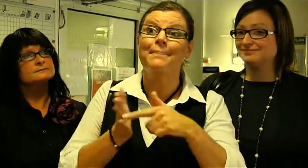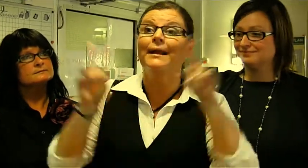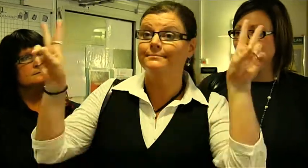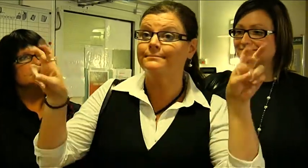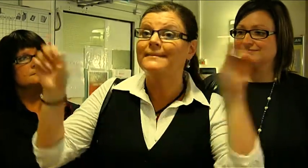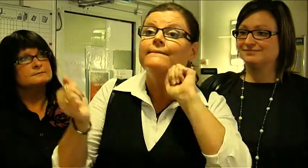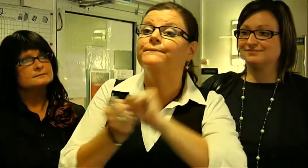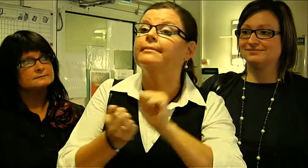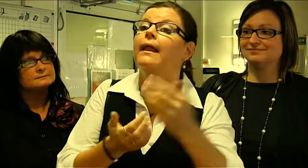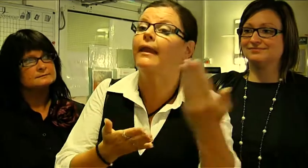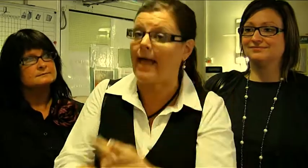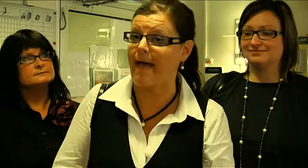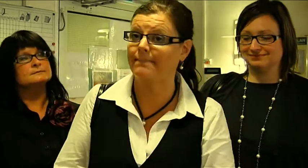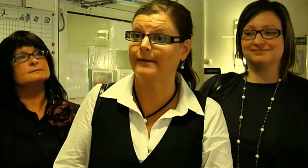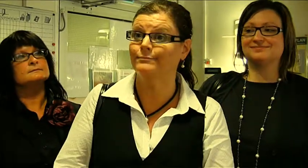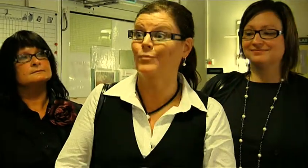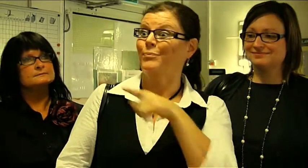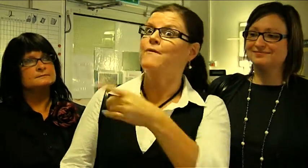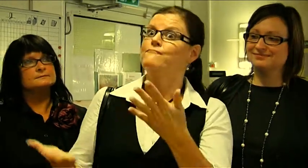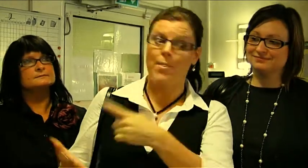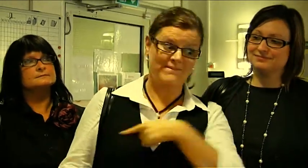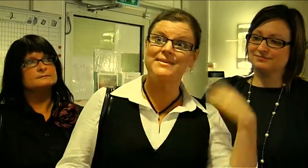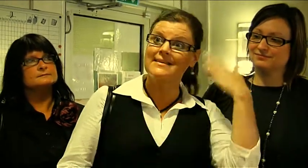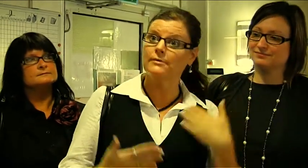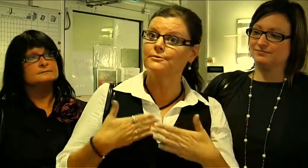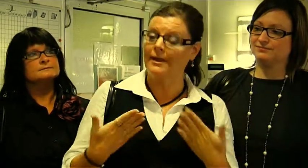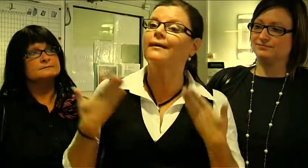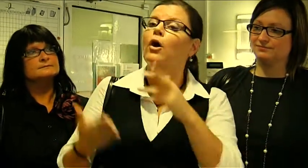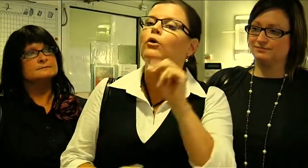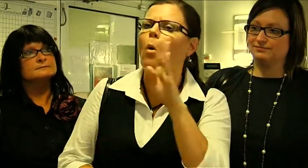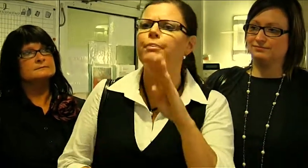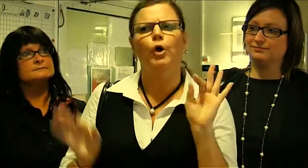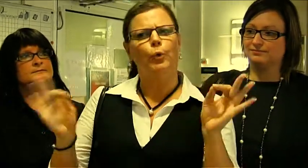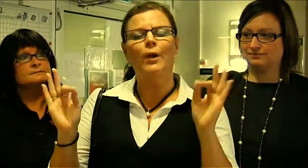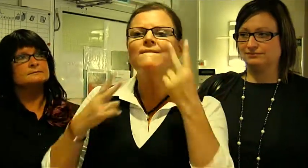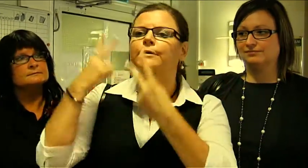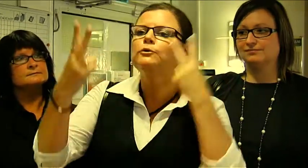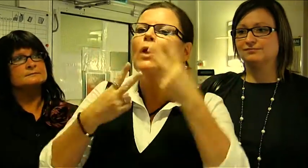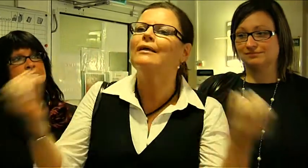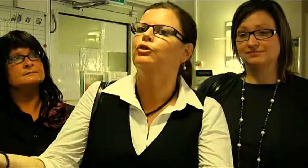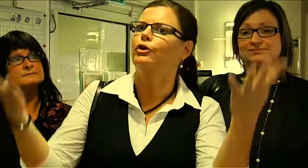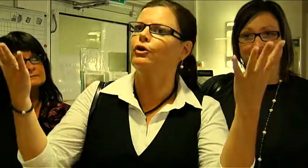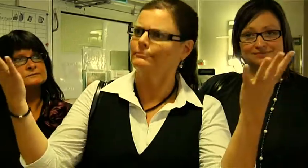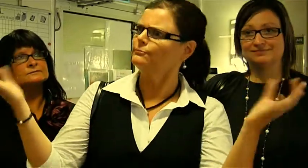It's gonna be called Winterland. What we can do is to give advices about visual impressions.